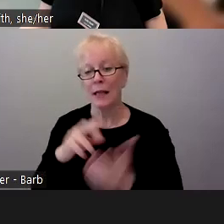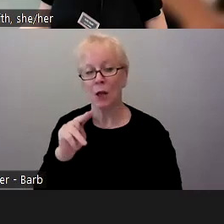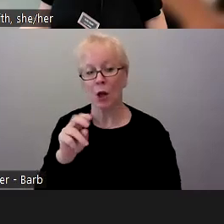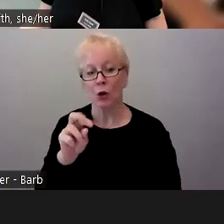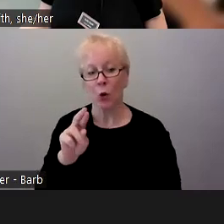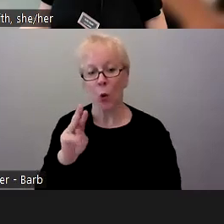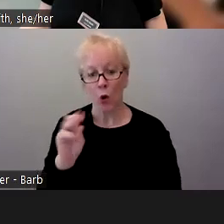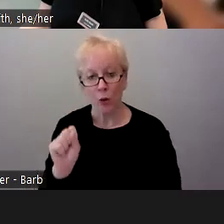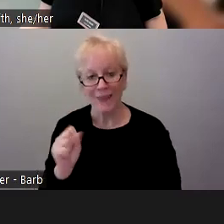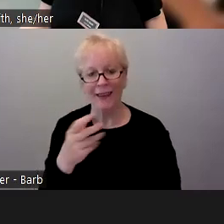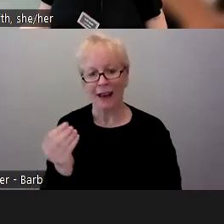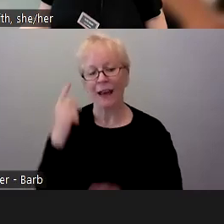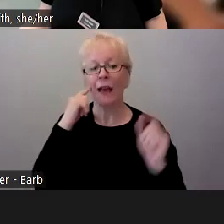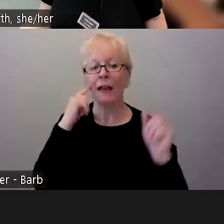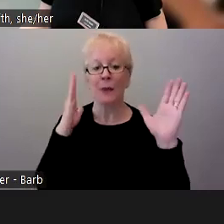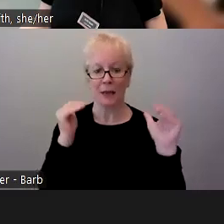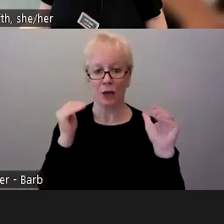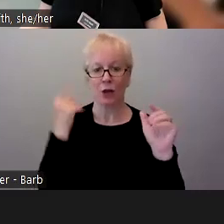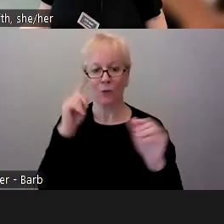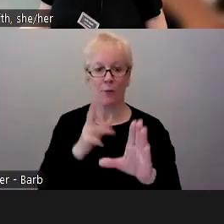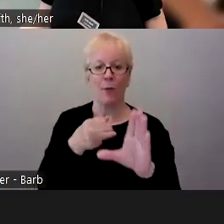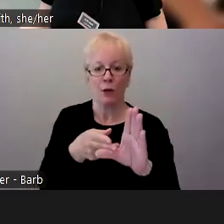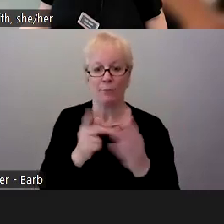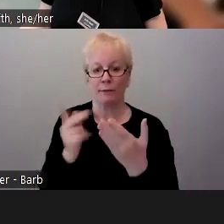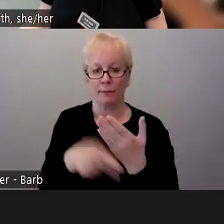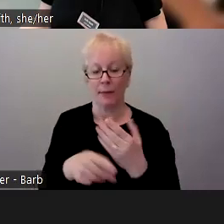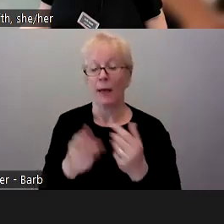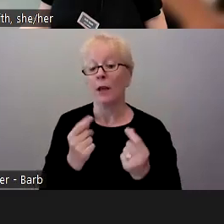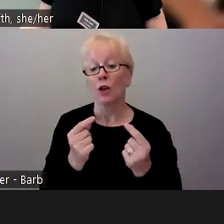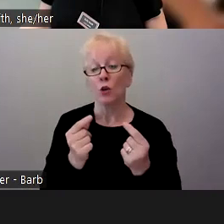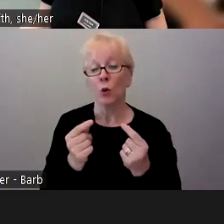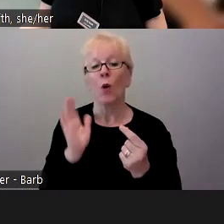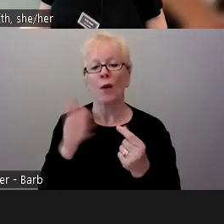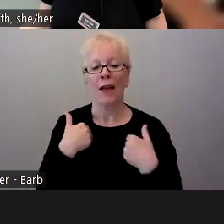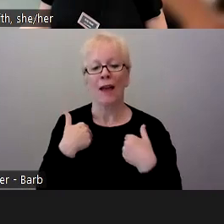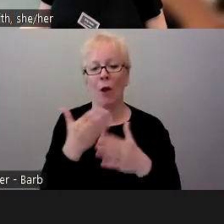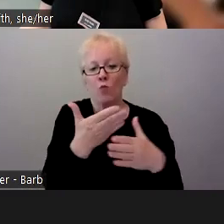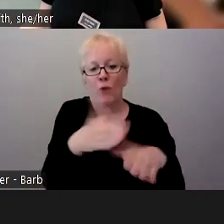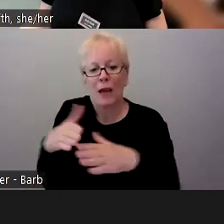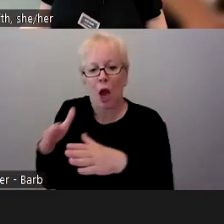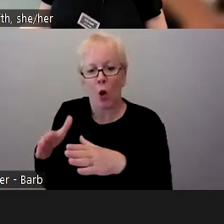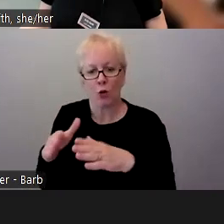And you have a chance to then meet in breakout rooms with your partner to discuss how you want that to look for the course of the year.